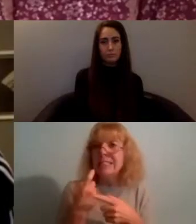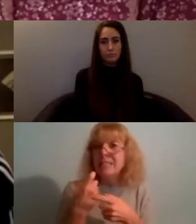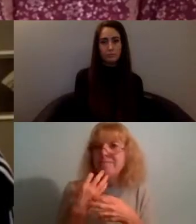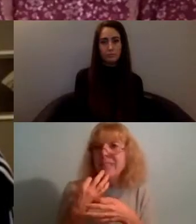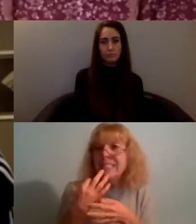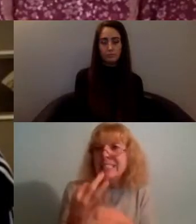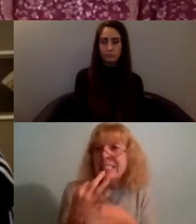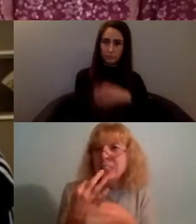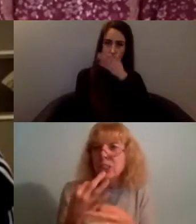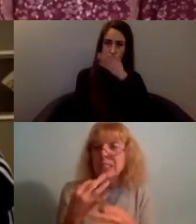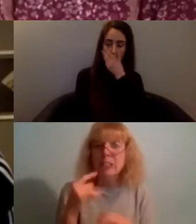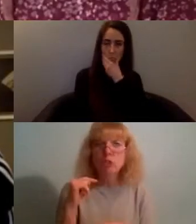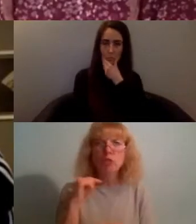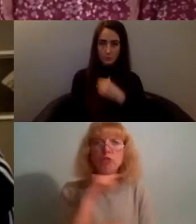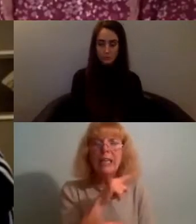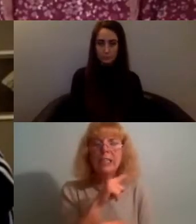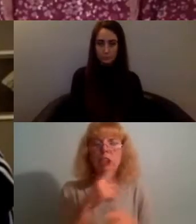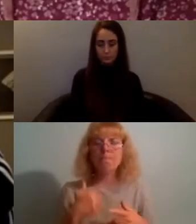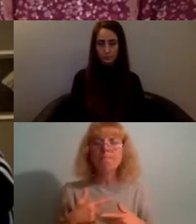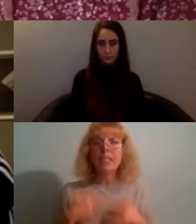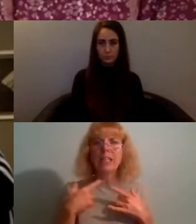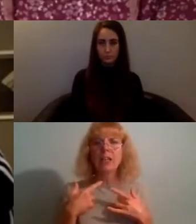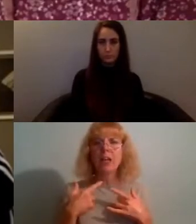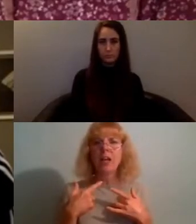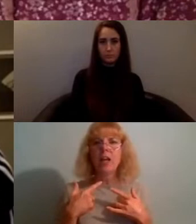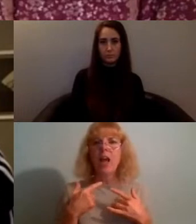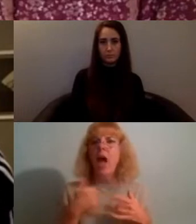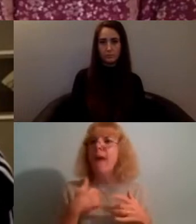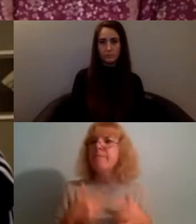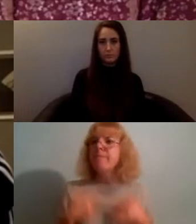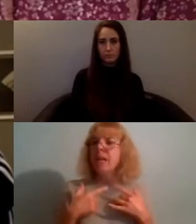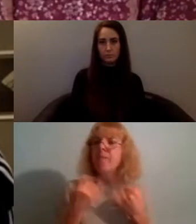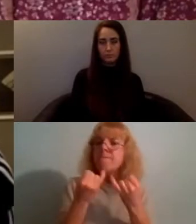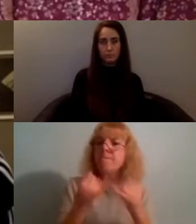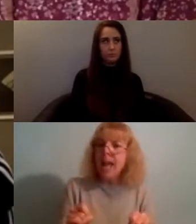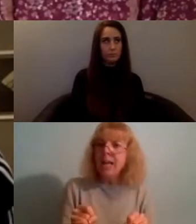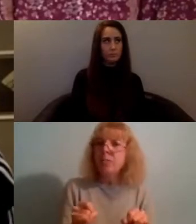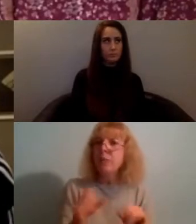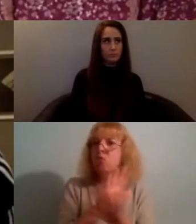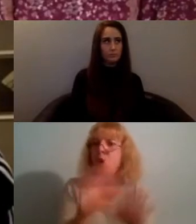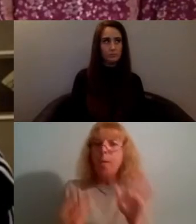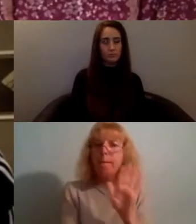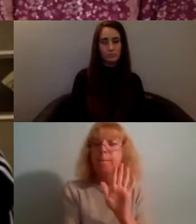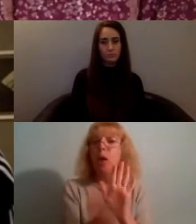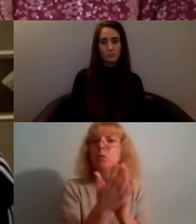it's like a new feeling that like I feel like i'm failing something by not posting like a picture of